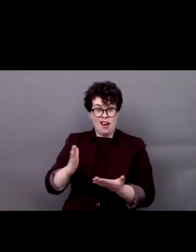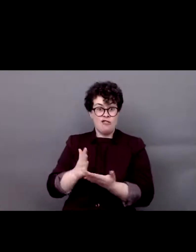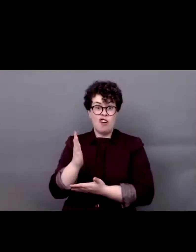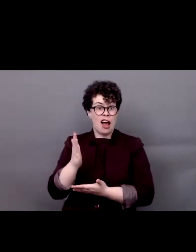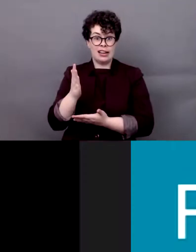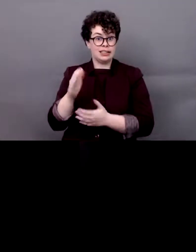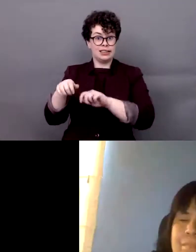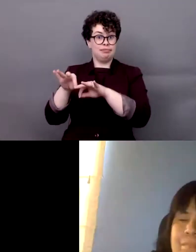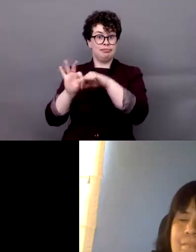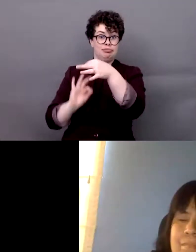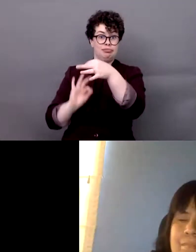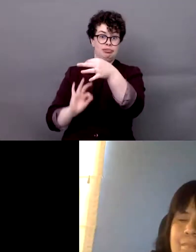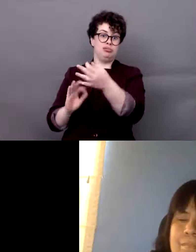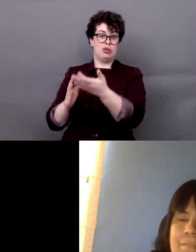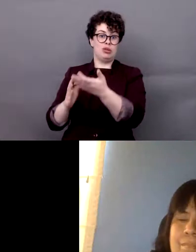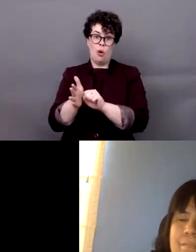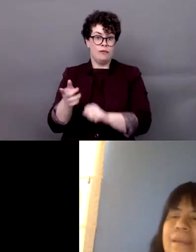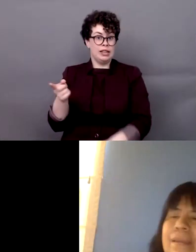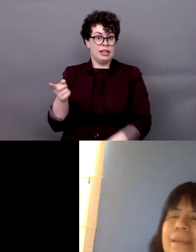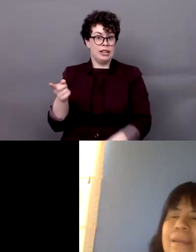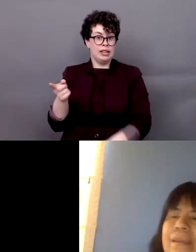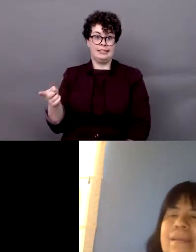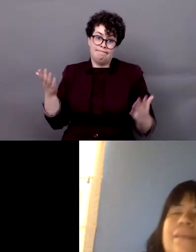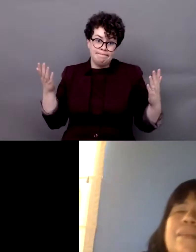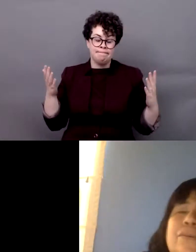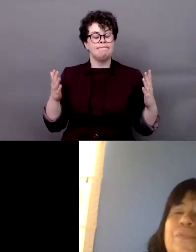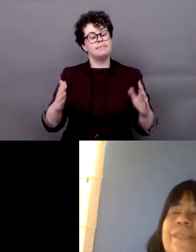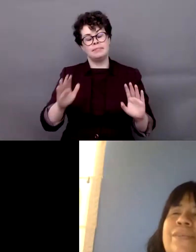during this terrible pandemic. So that's it. Thank you so much.